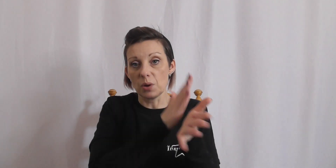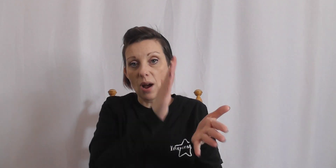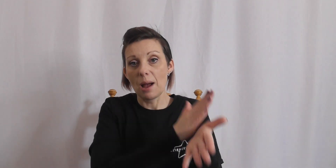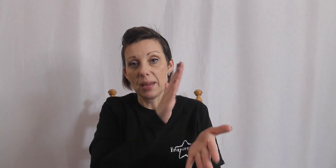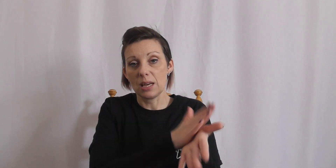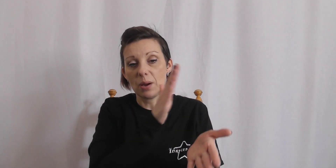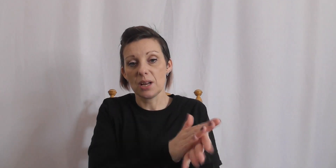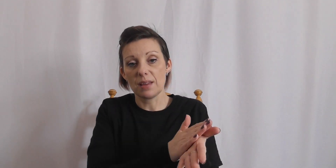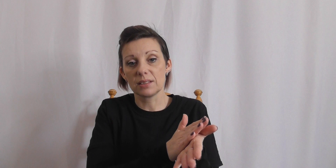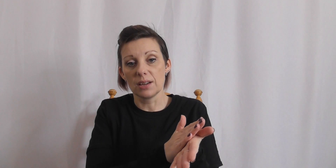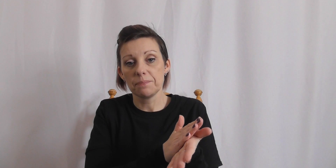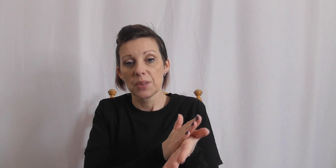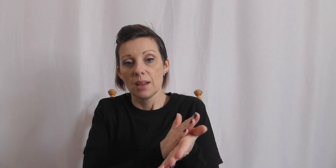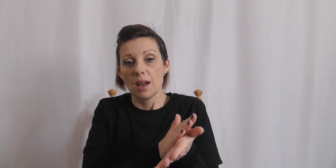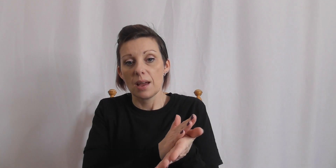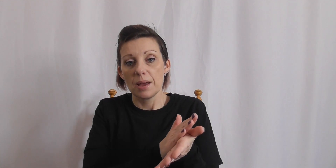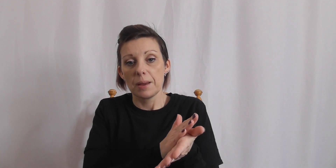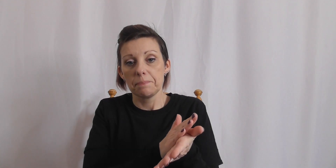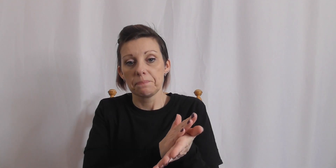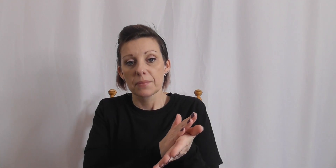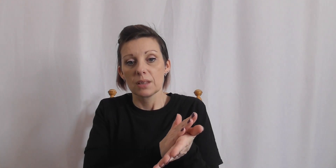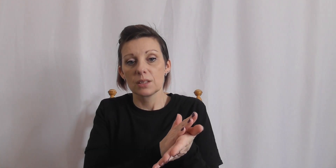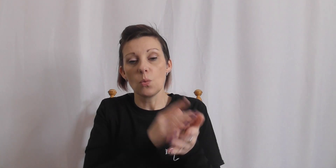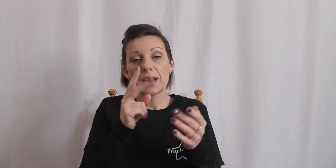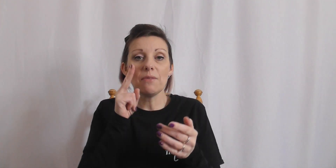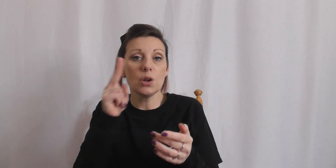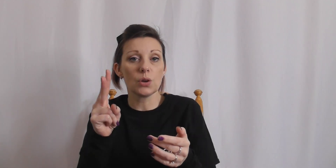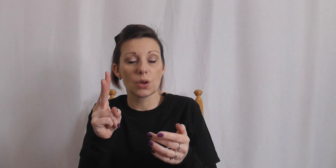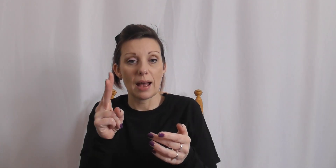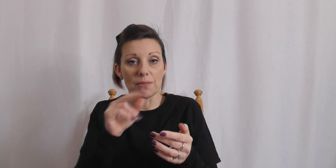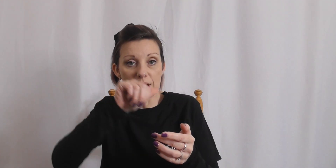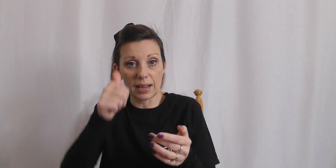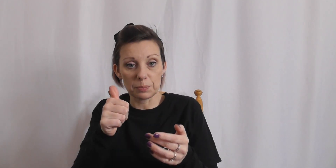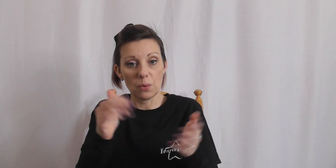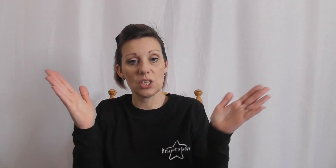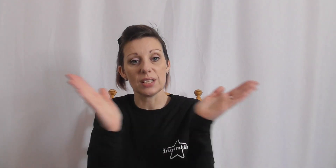got happy anyway, we know that sign. So we're going to have a look at the next bit which is